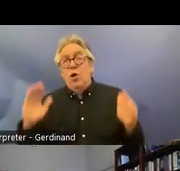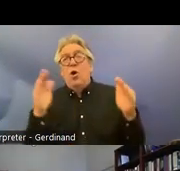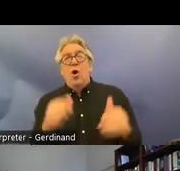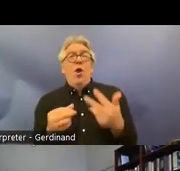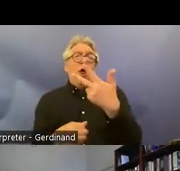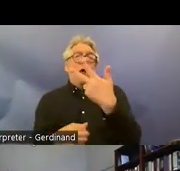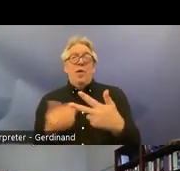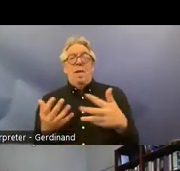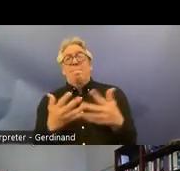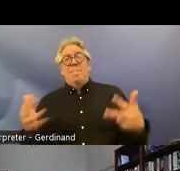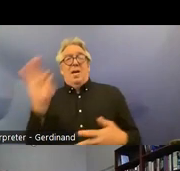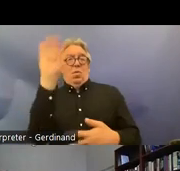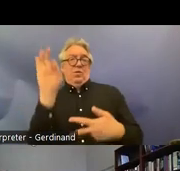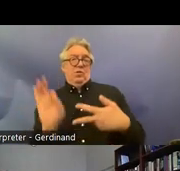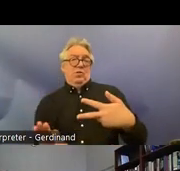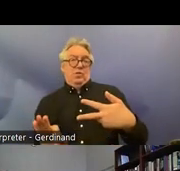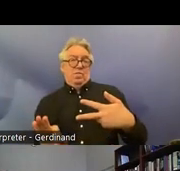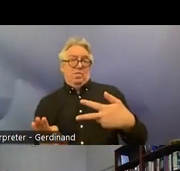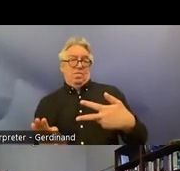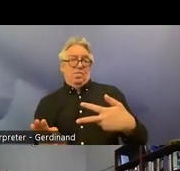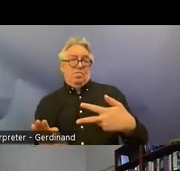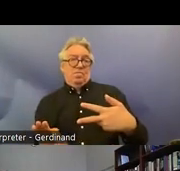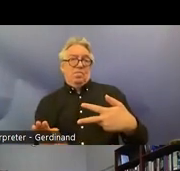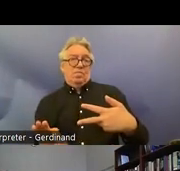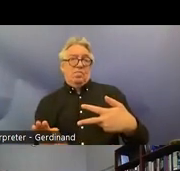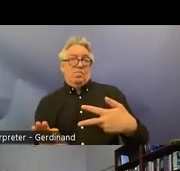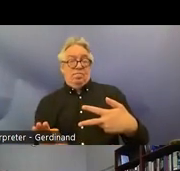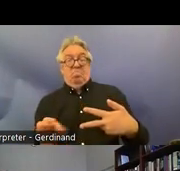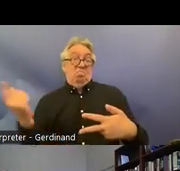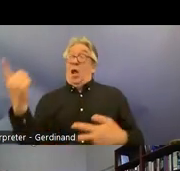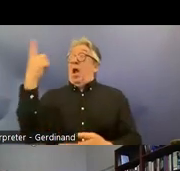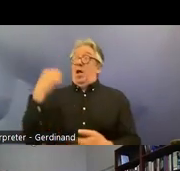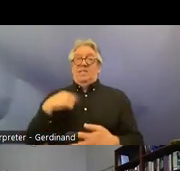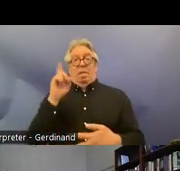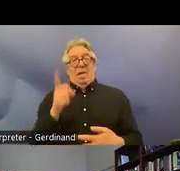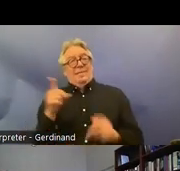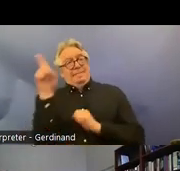questions that the committee was asked to consider